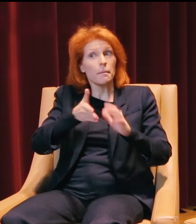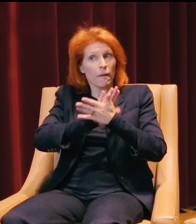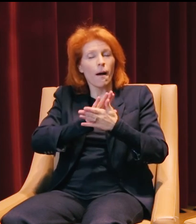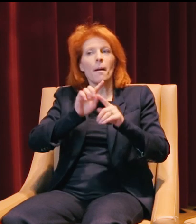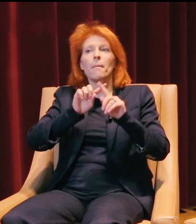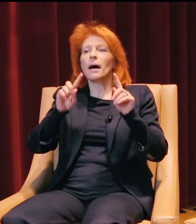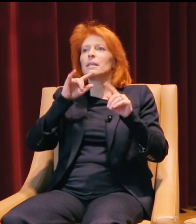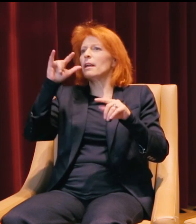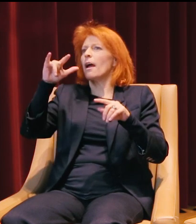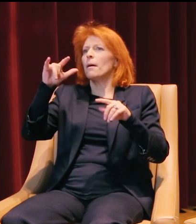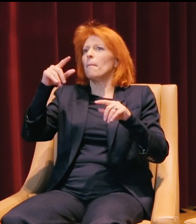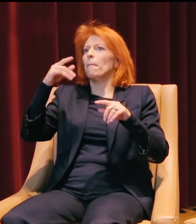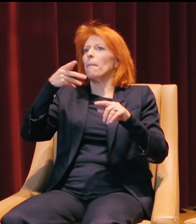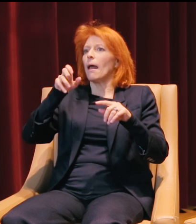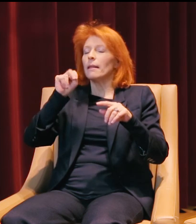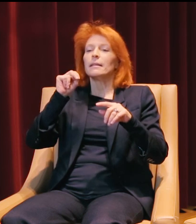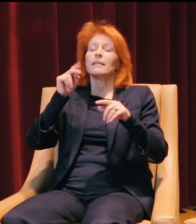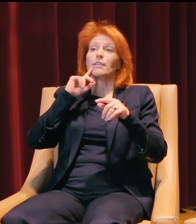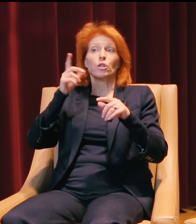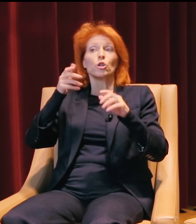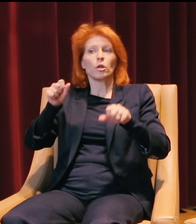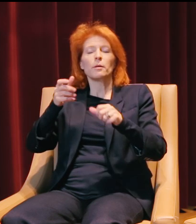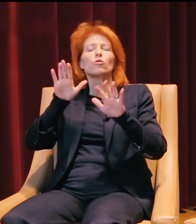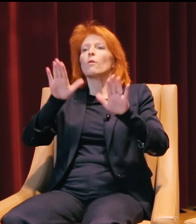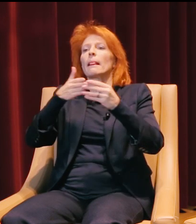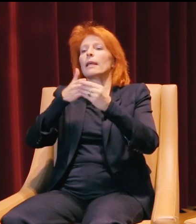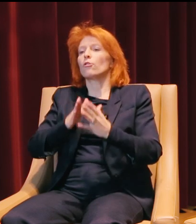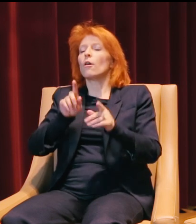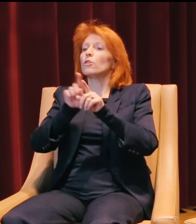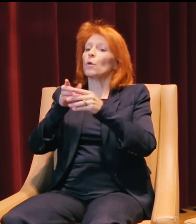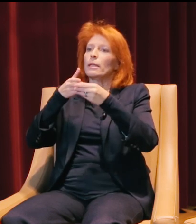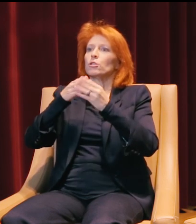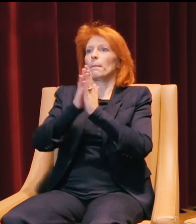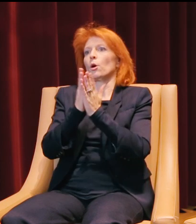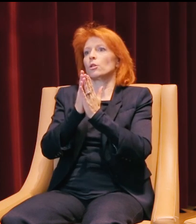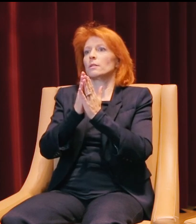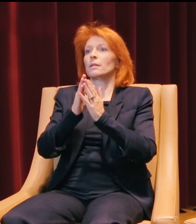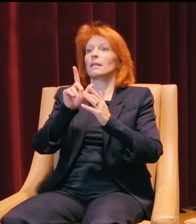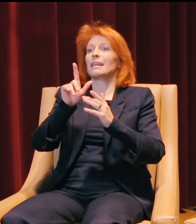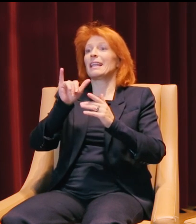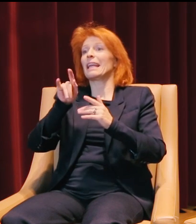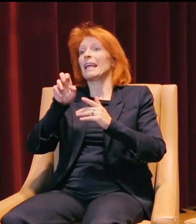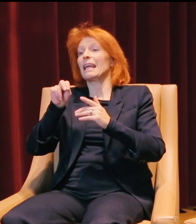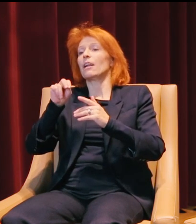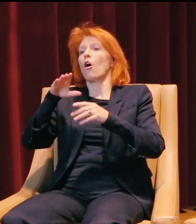and he was an incredible leader. I also like reading just books on leadership. Lincoln on Leadership is an incredible book too,